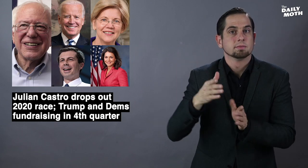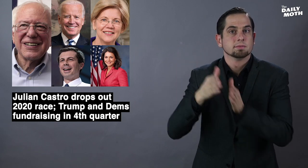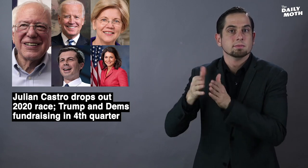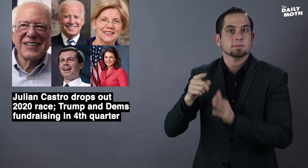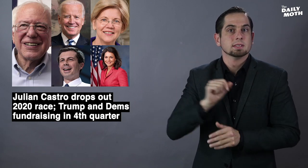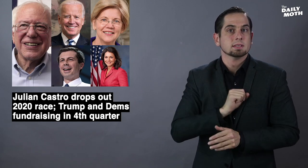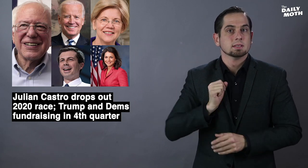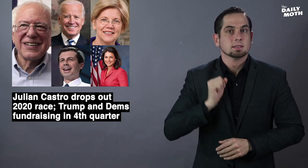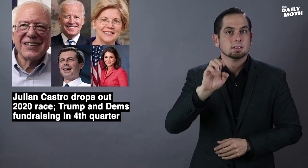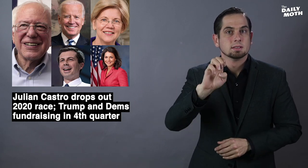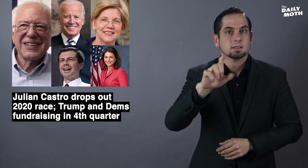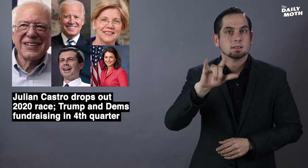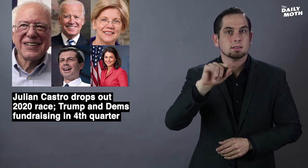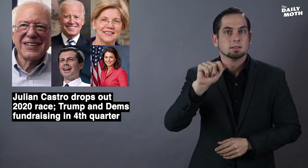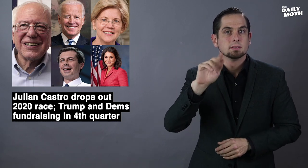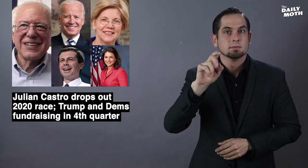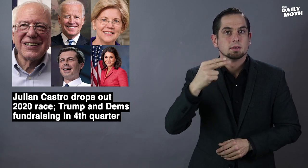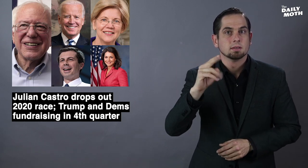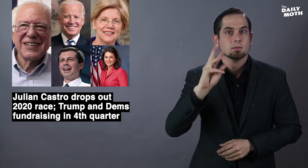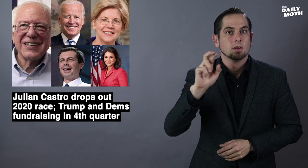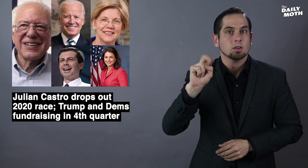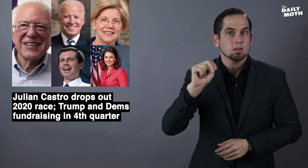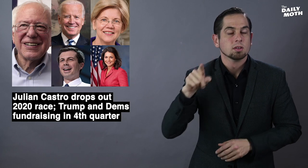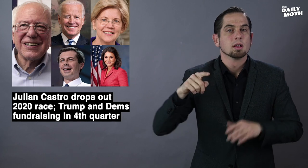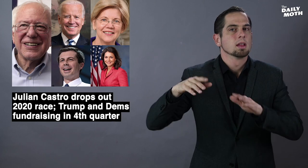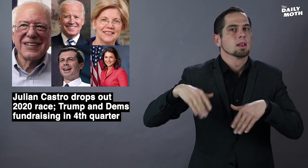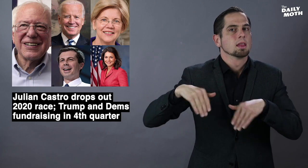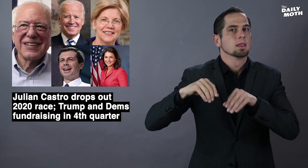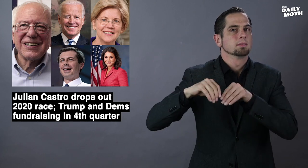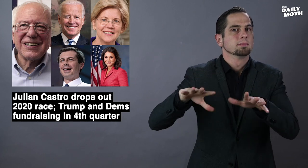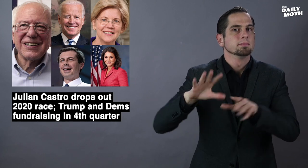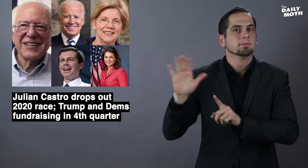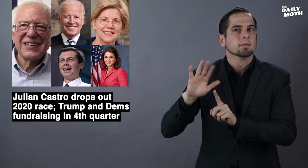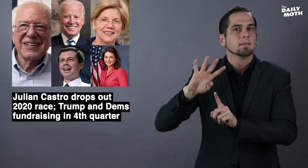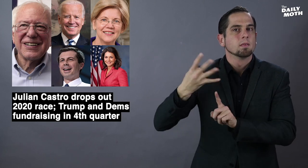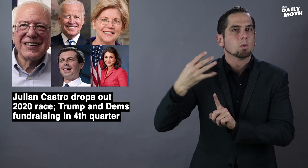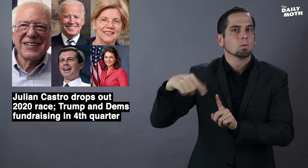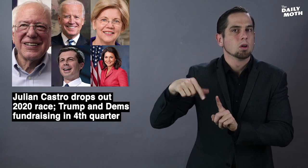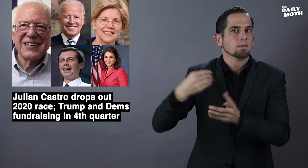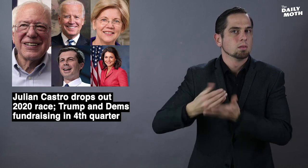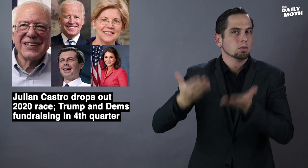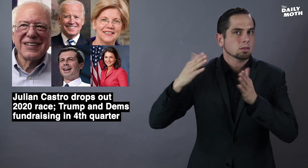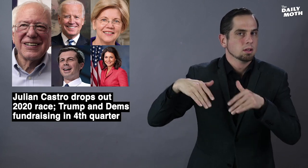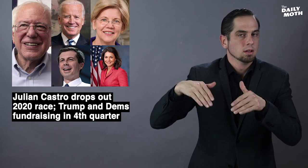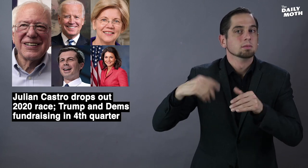Sen. Elizabeth Warren has not yet released their fourth quarter earnings.